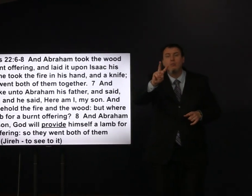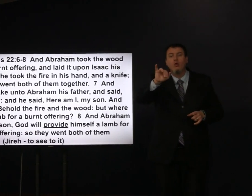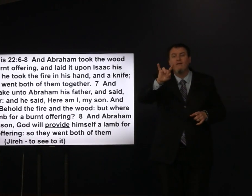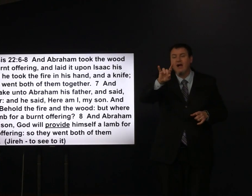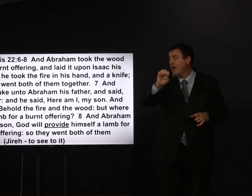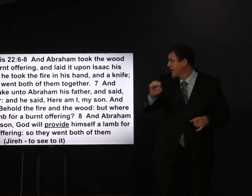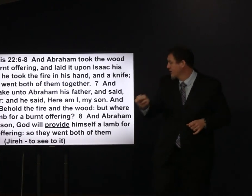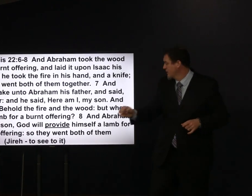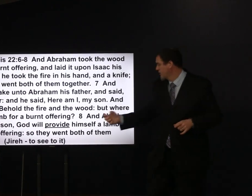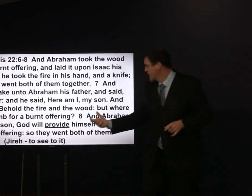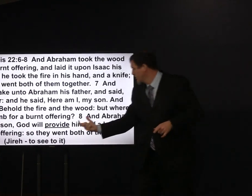provide